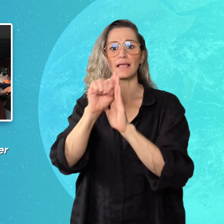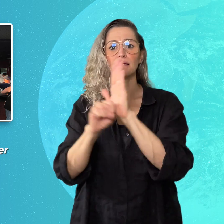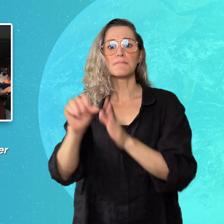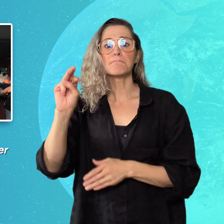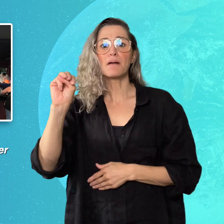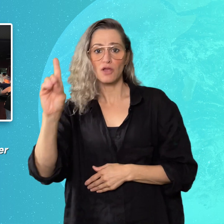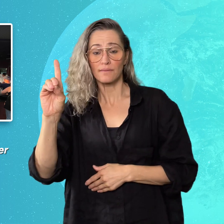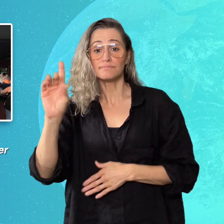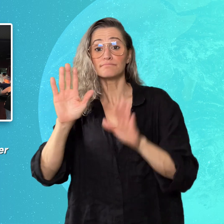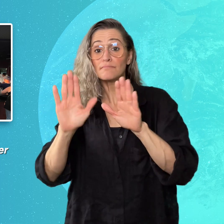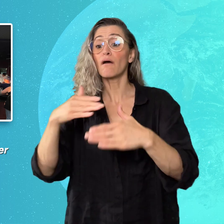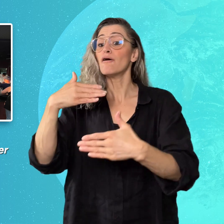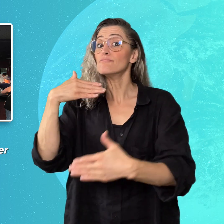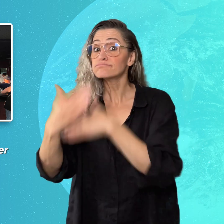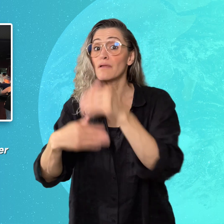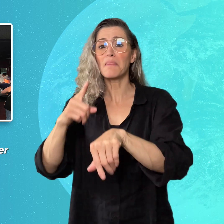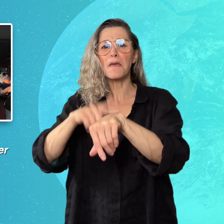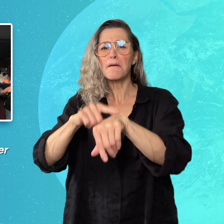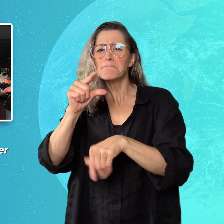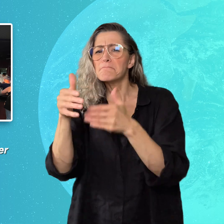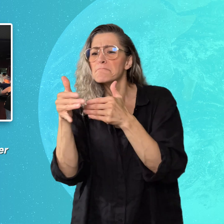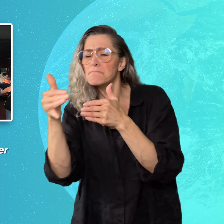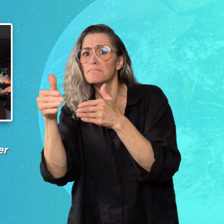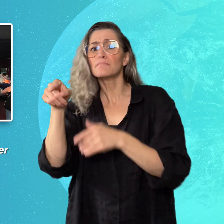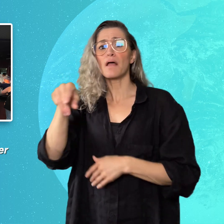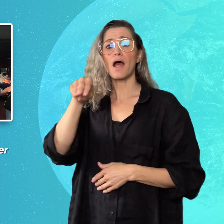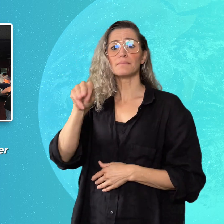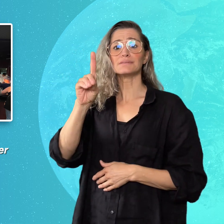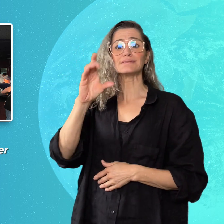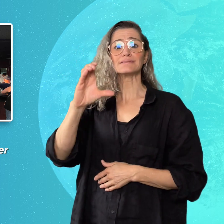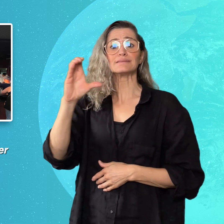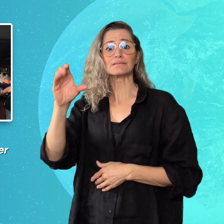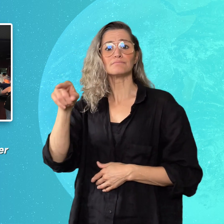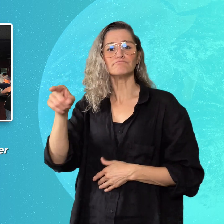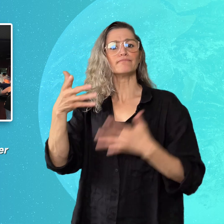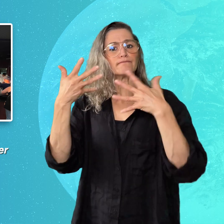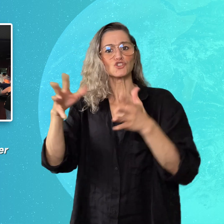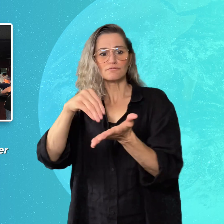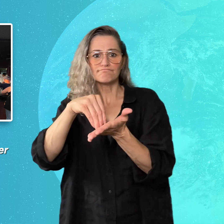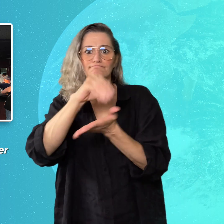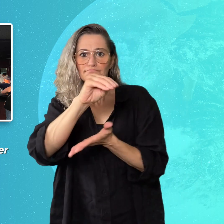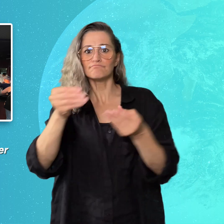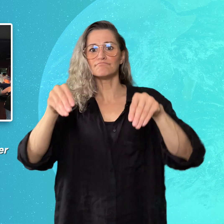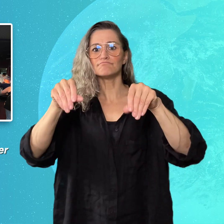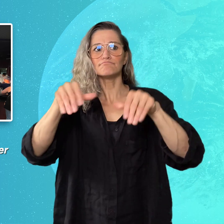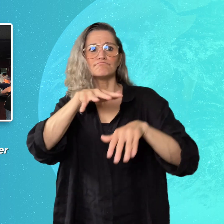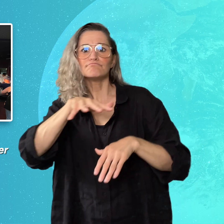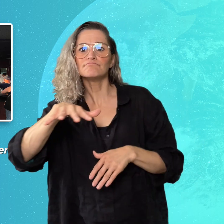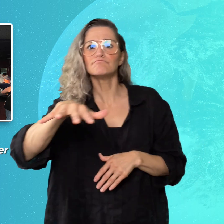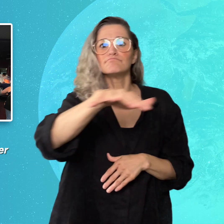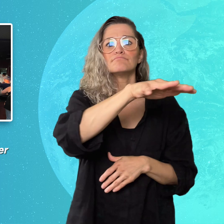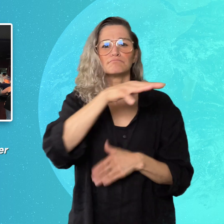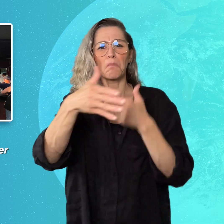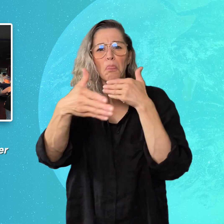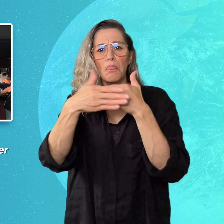in Maryland. Soon afterward, the MDCC bought a property near